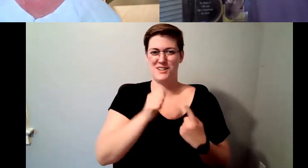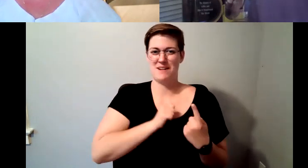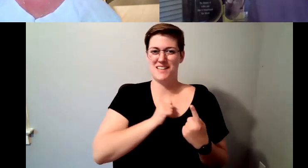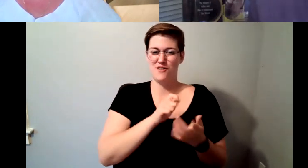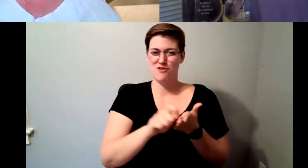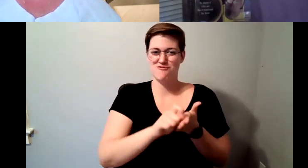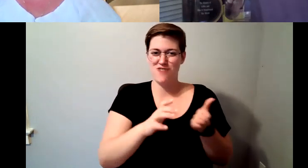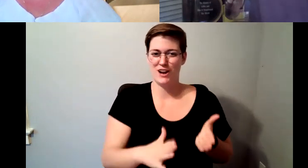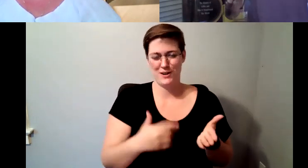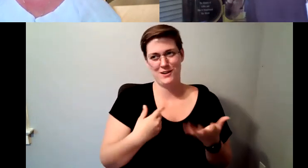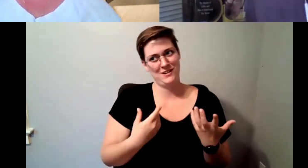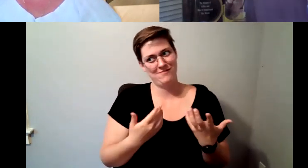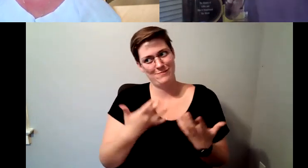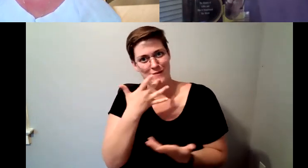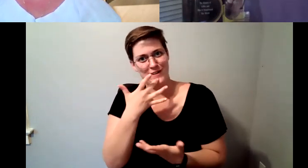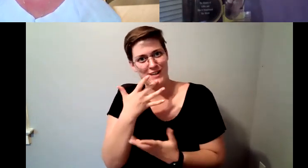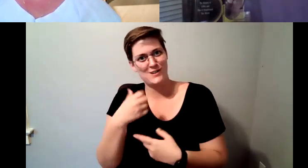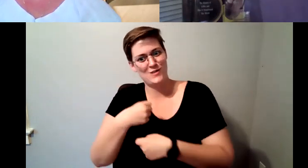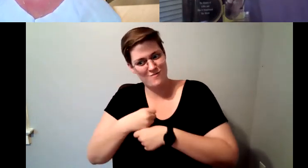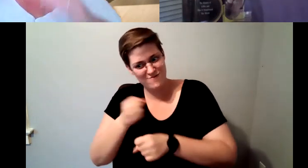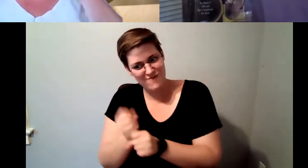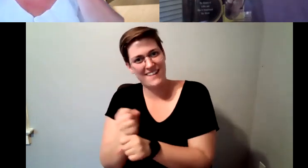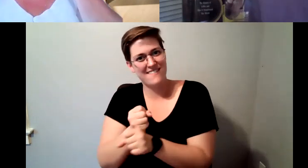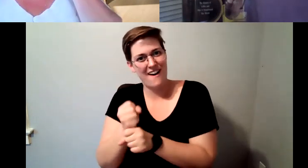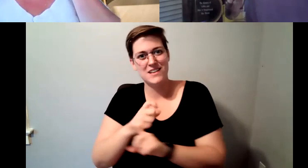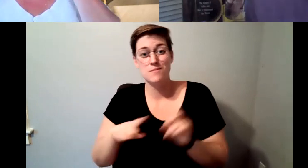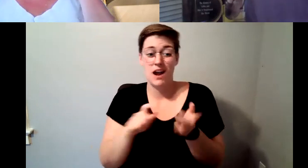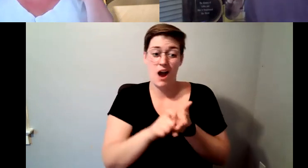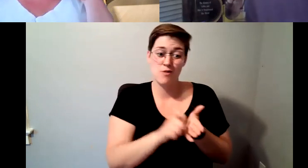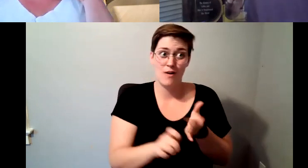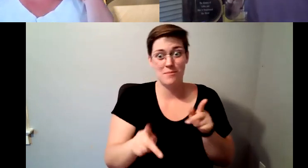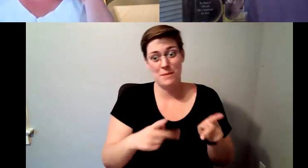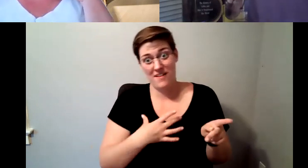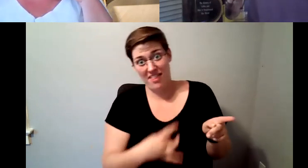than a writer, but I wrote this thing and it people liked it so I'm going to continue to do some writing.